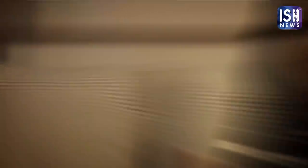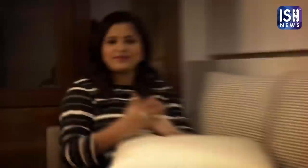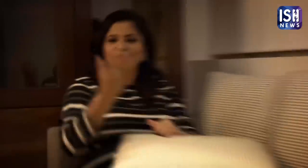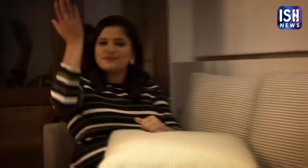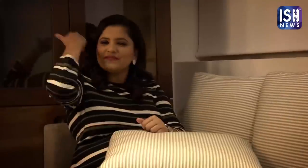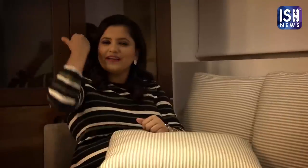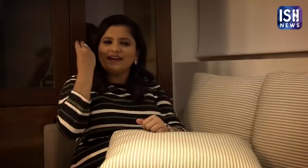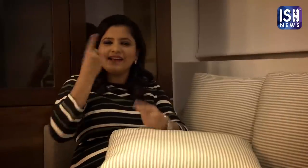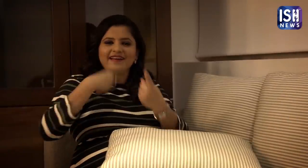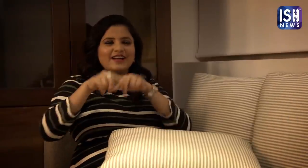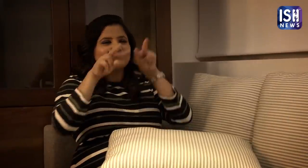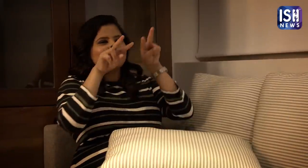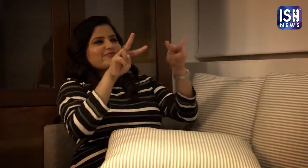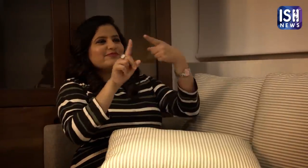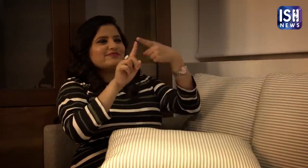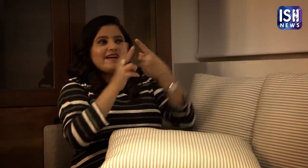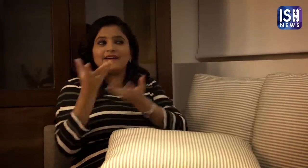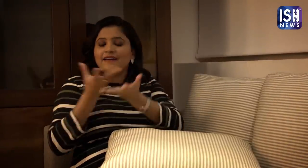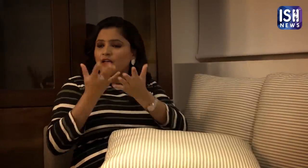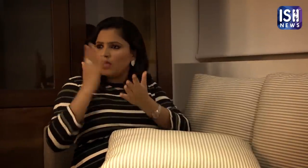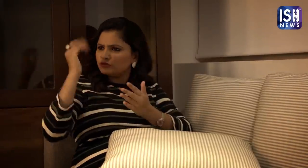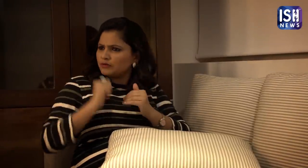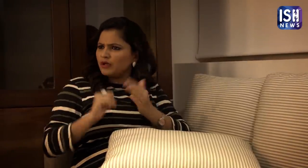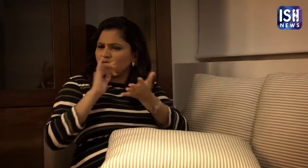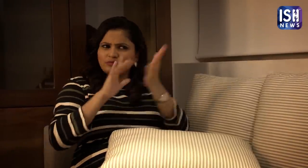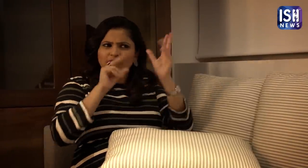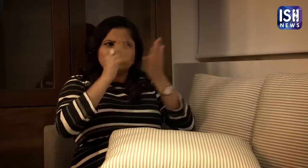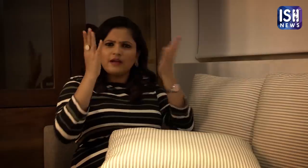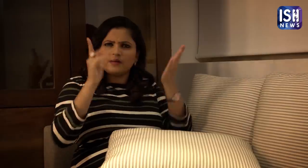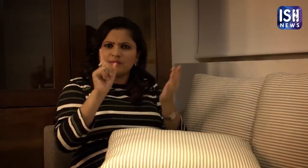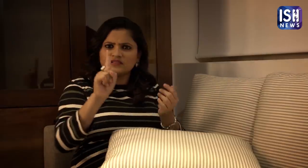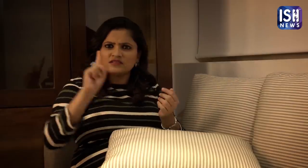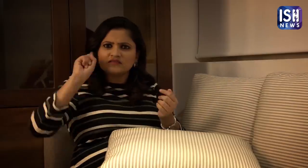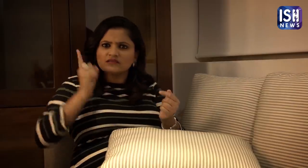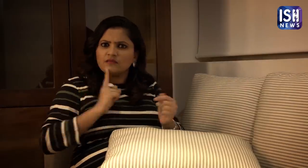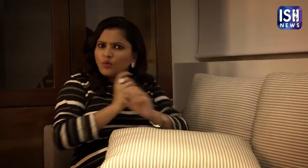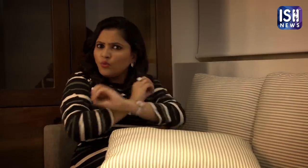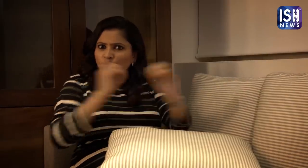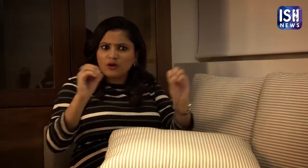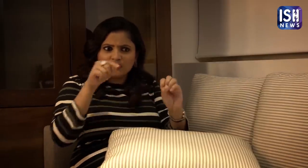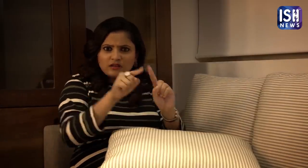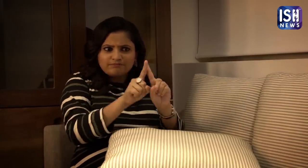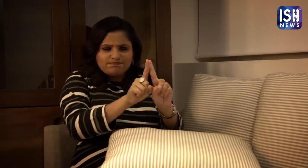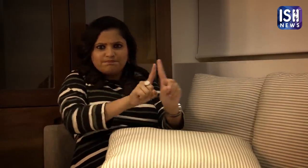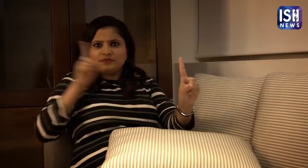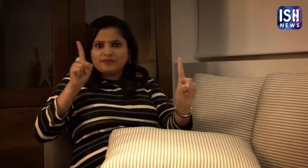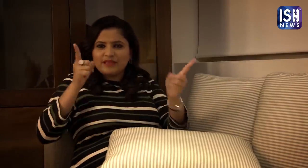Earlier hearing individuals would watch TV and have discussions among themselves. Deaf individuals have always been excluded.